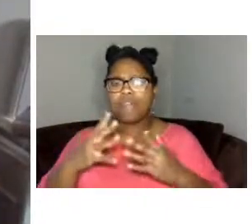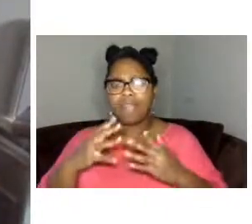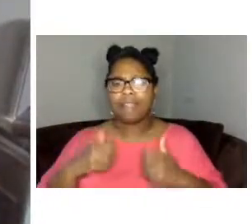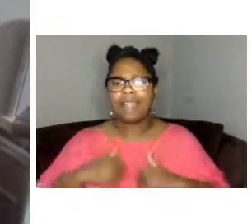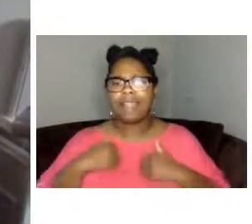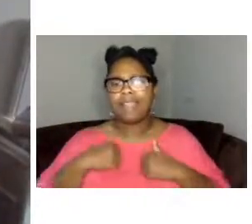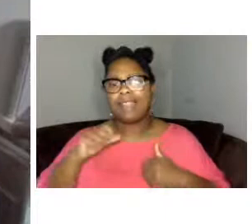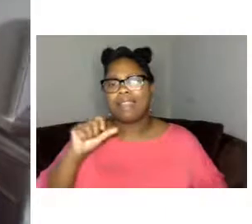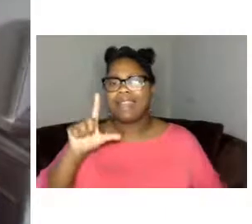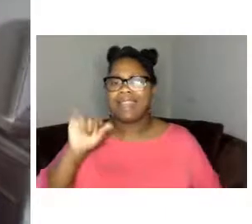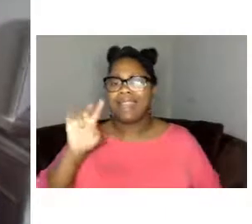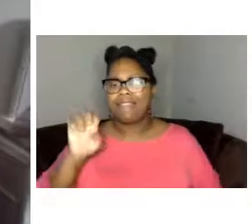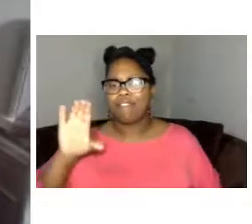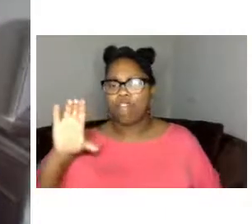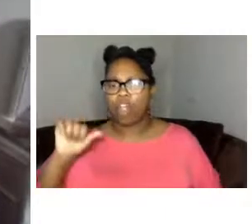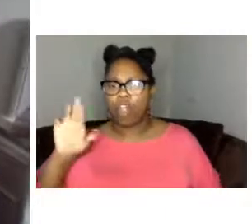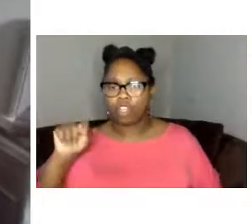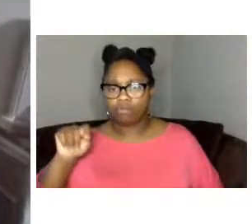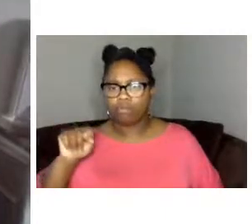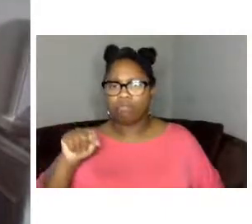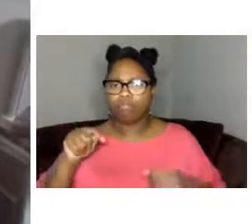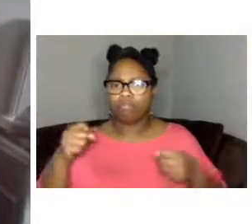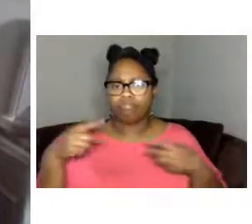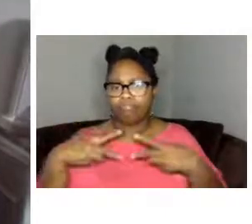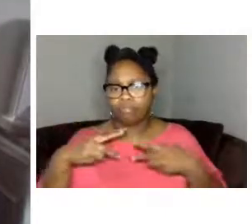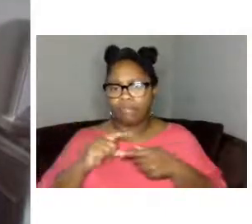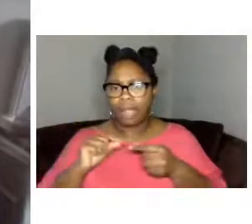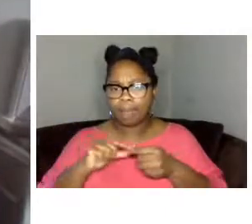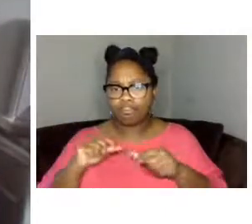transcriptions um which uh you can see both built into